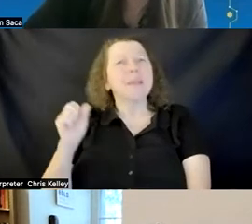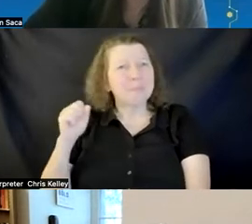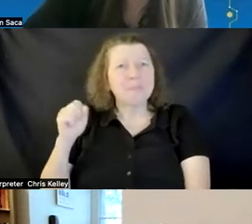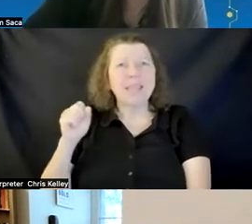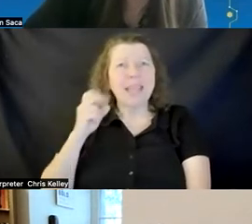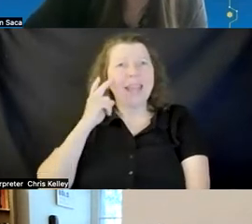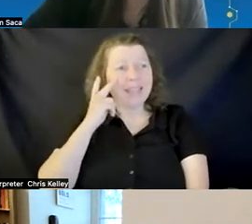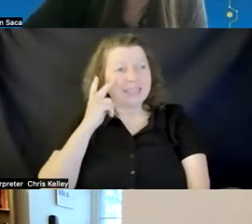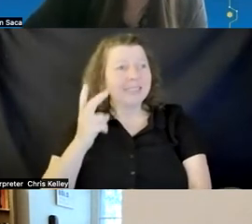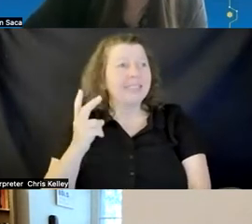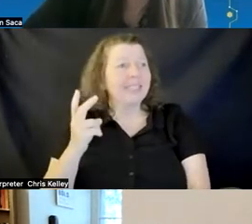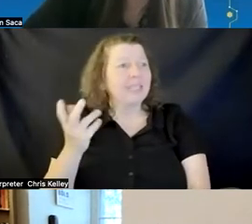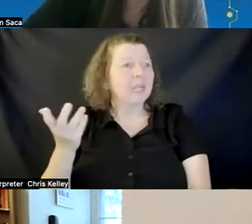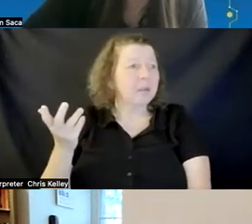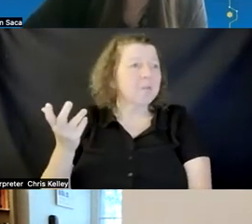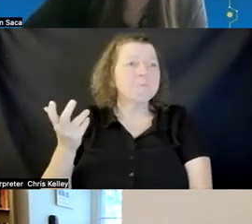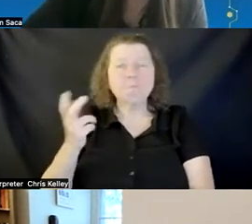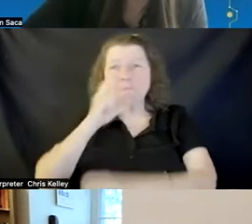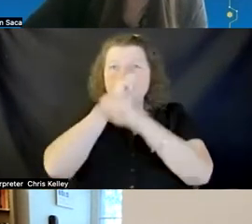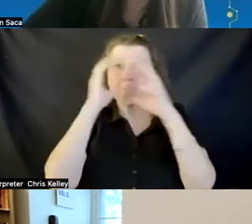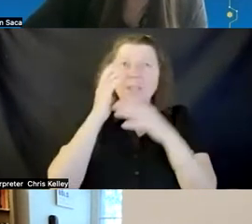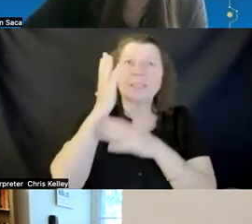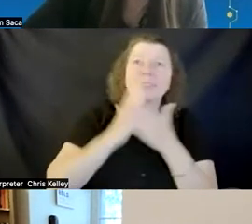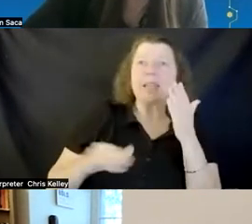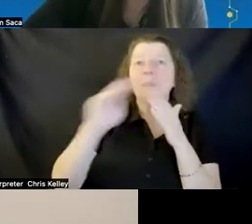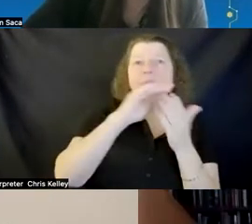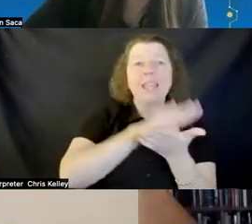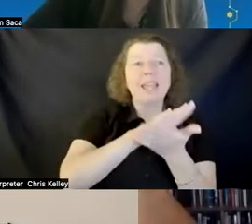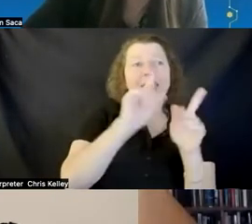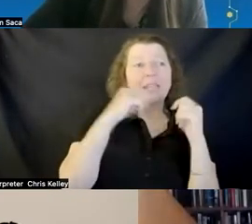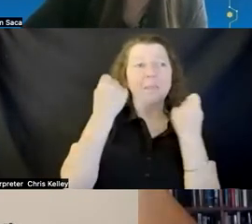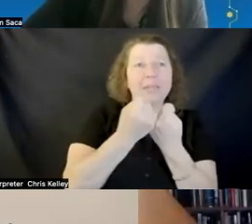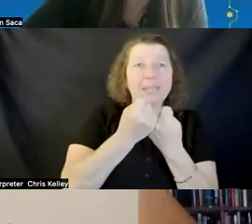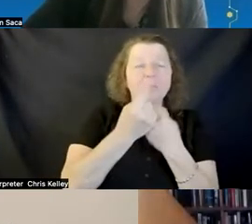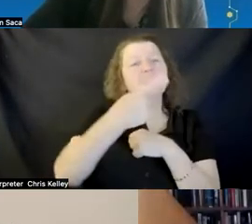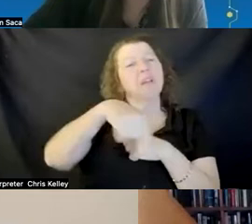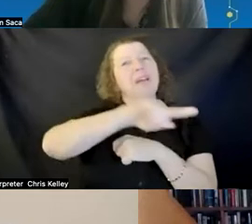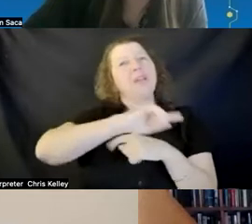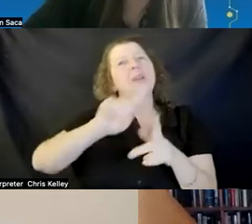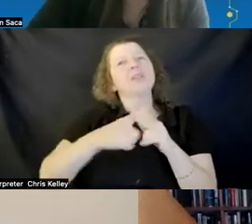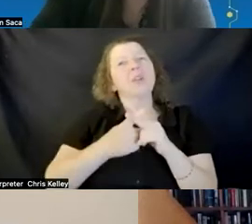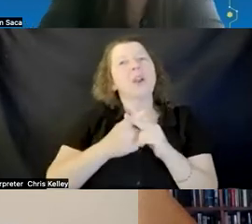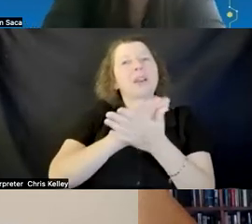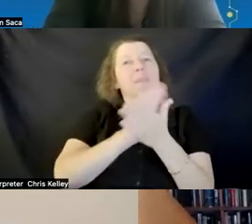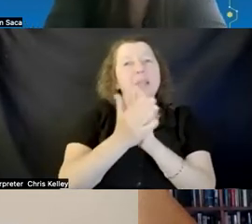some academic teams that i work with starting to be interested in using um